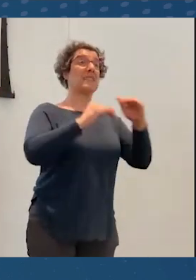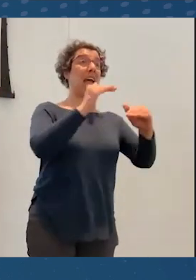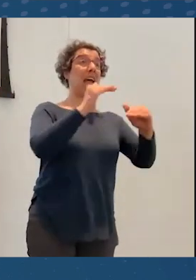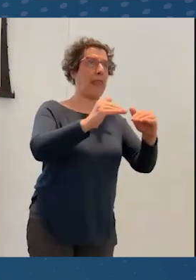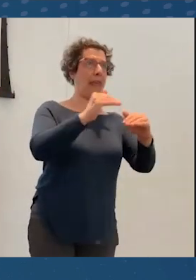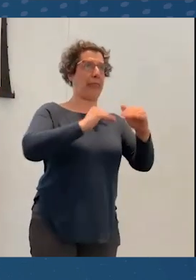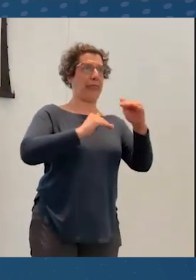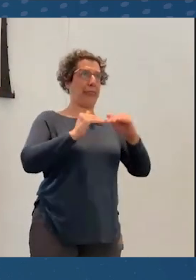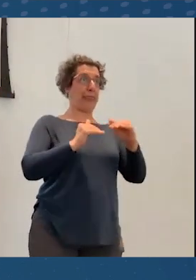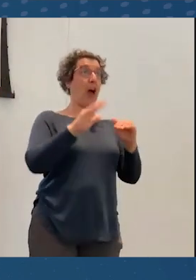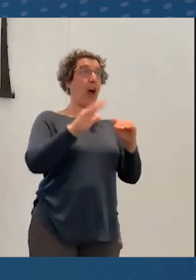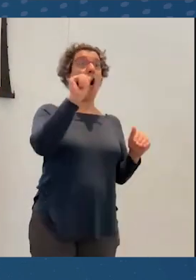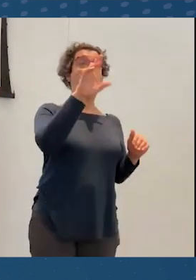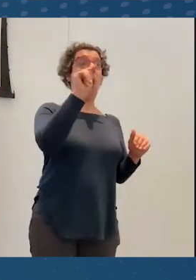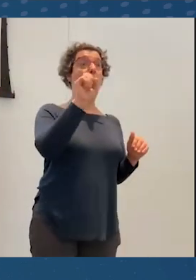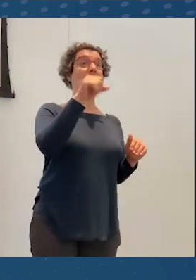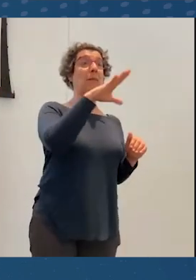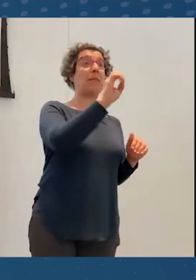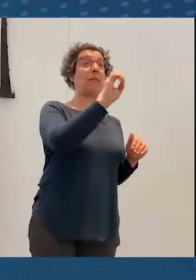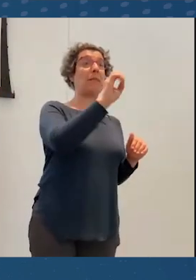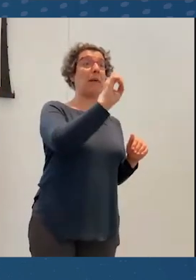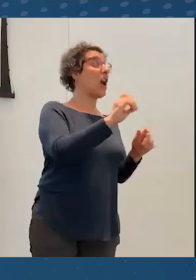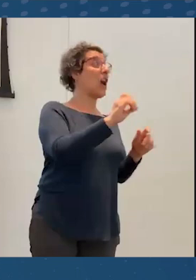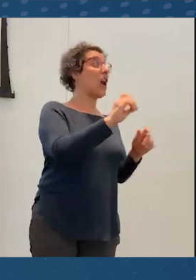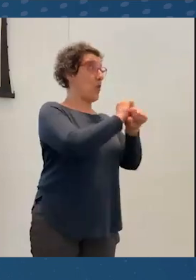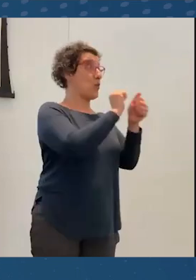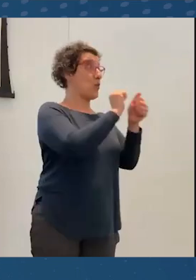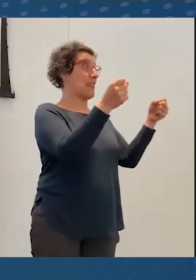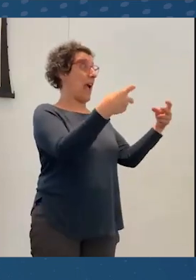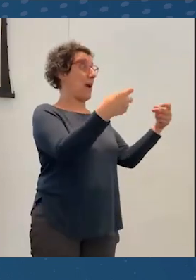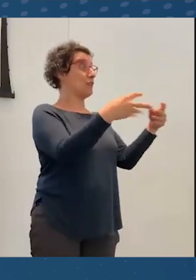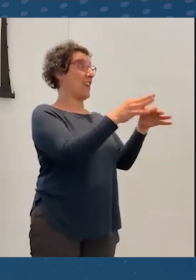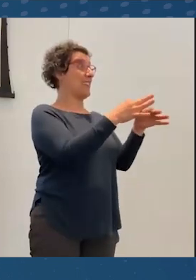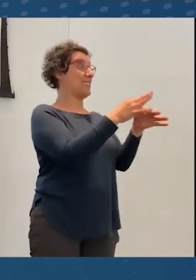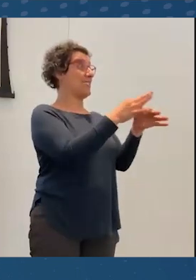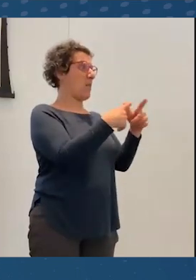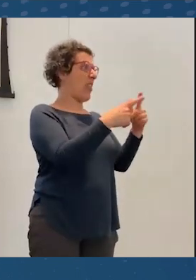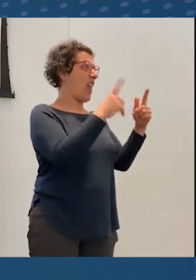of alt space, add some work with captions, but then I don't think they ever made